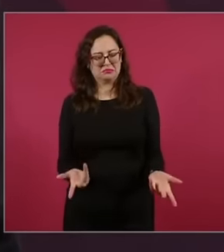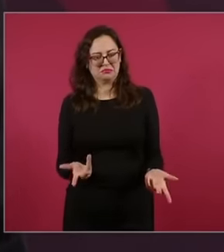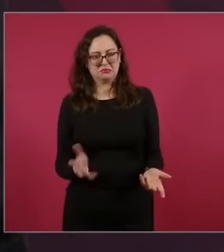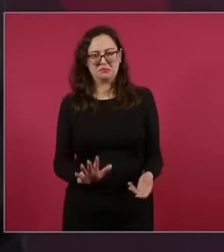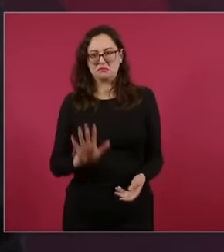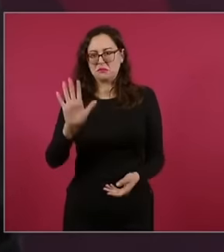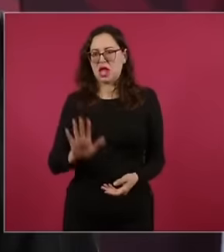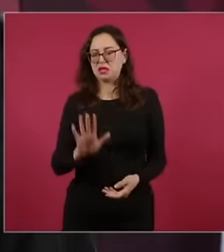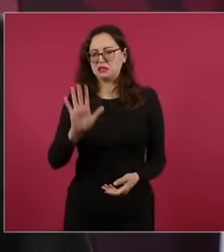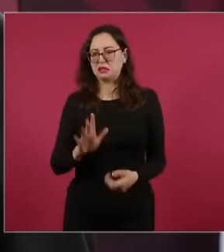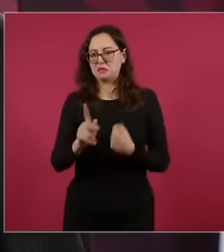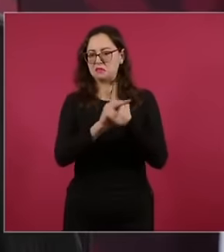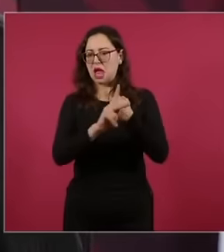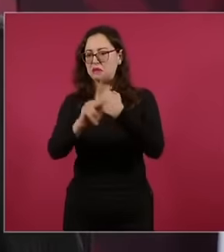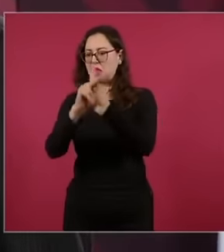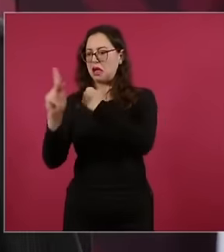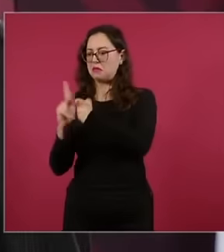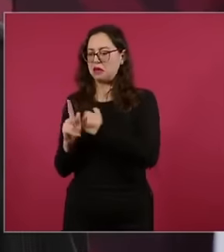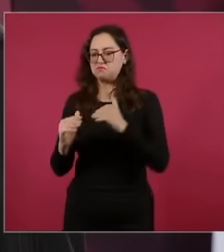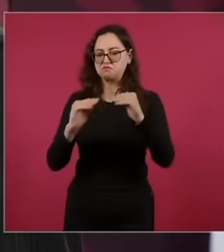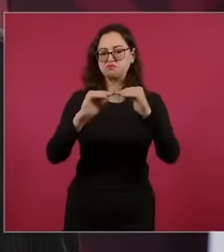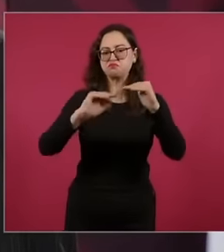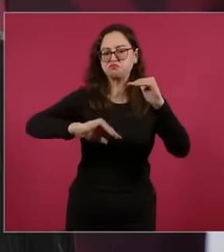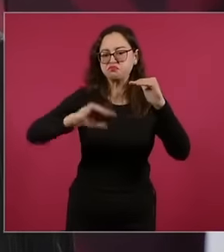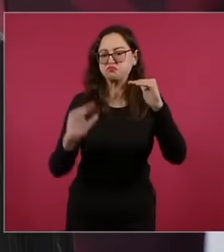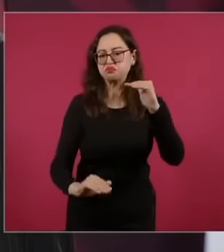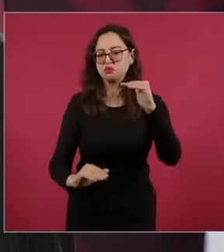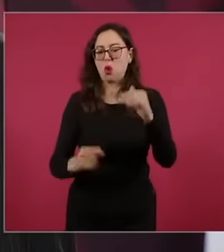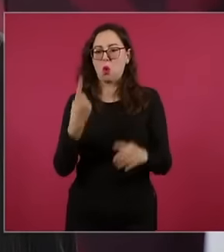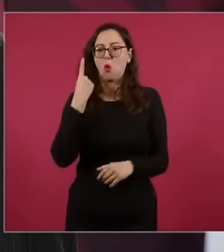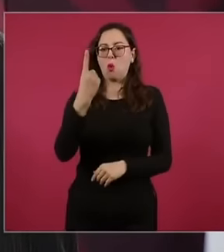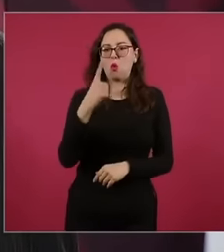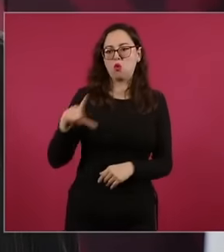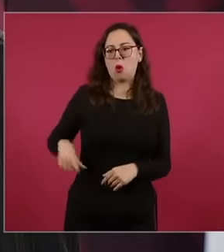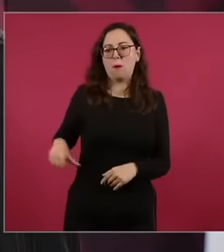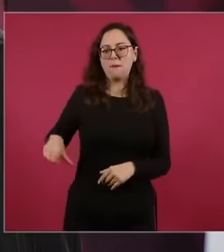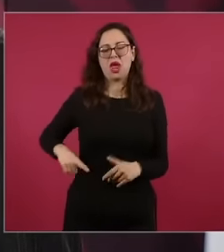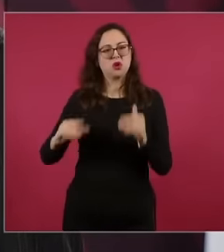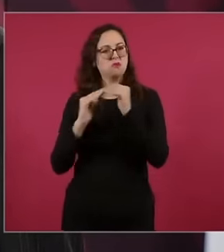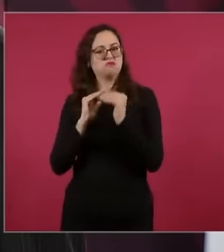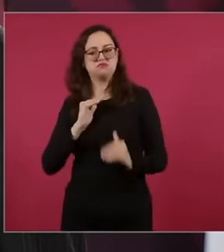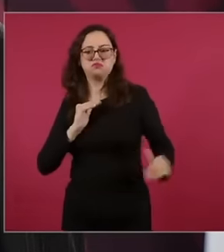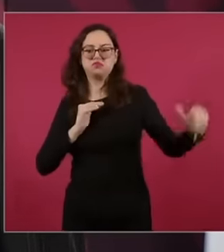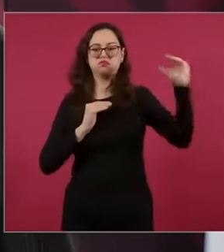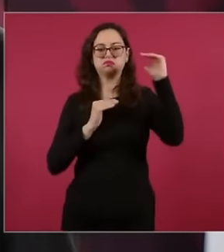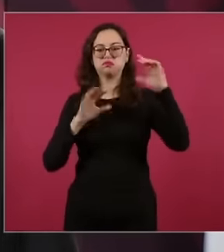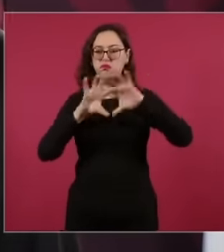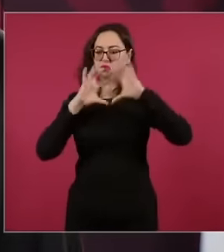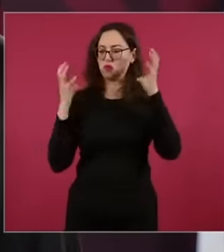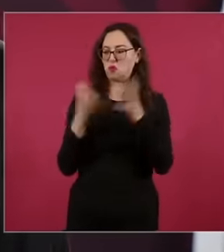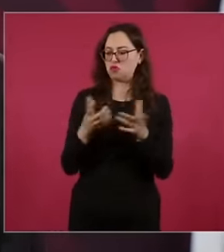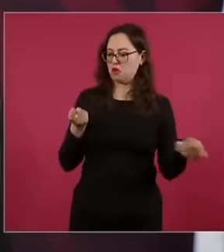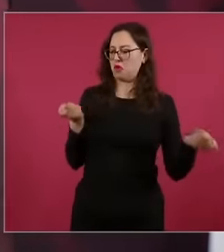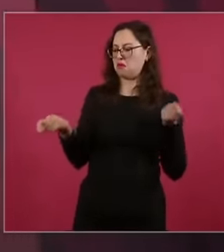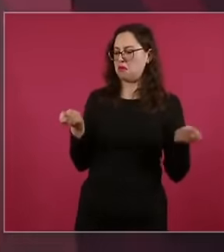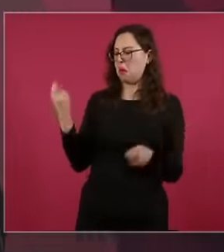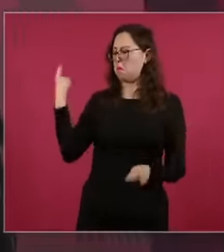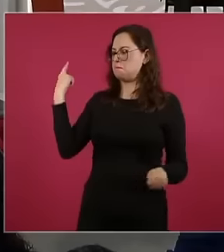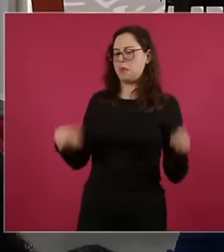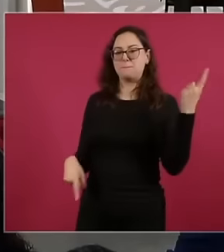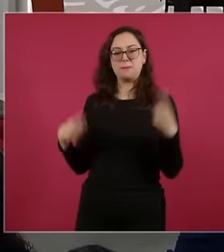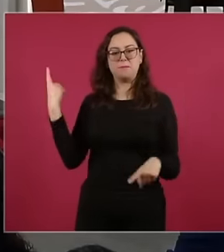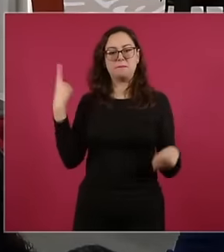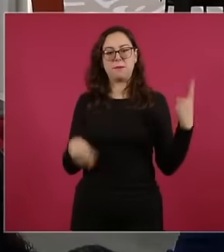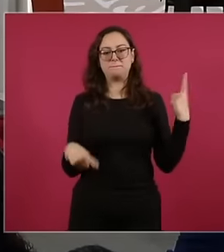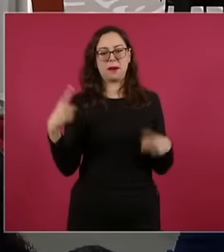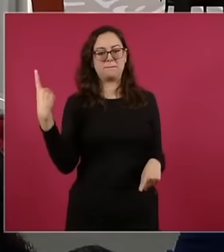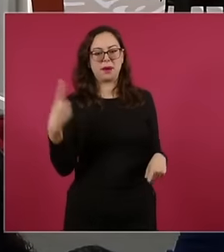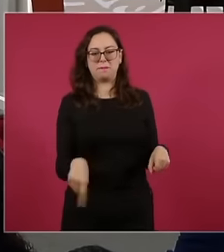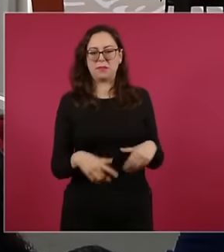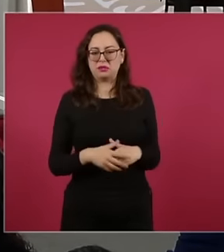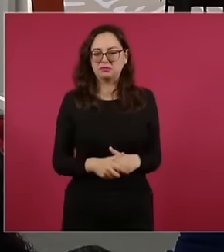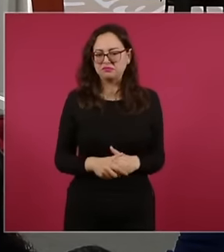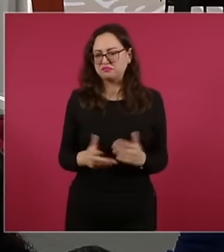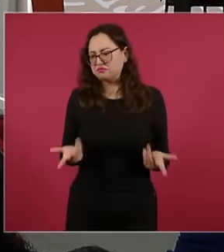world, which was the one that decided where there was democracy, where there was no